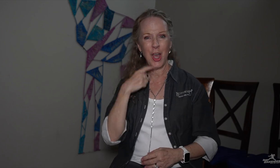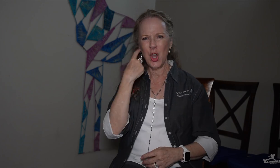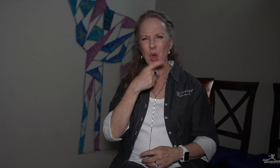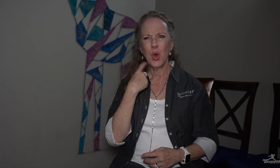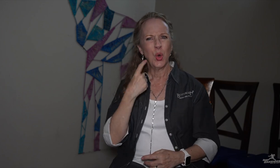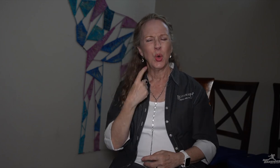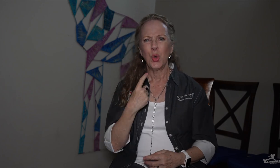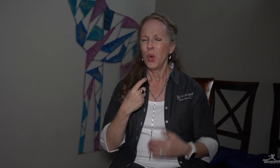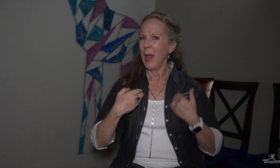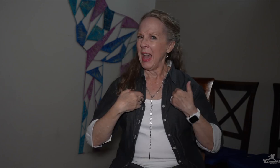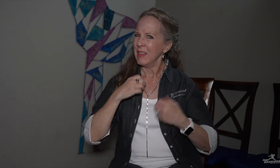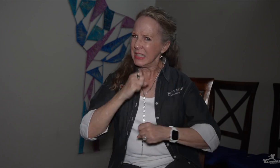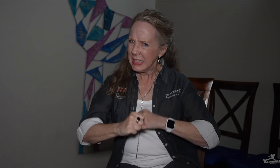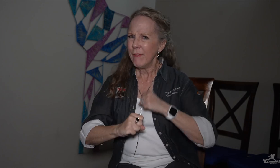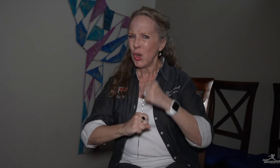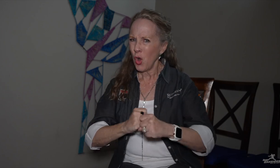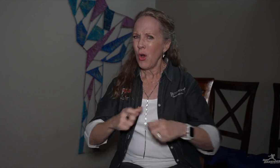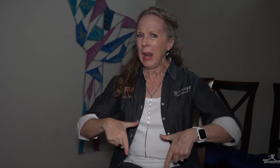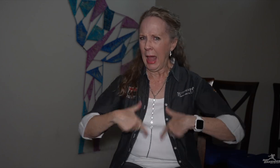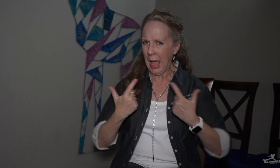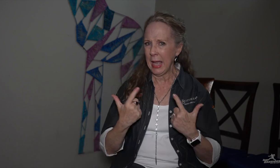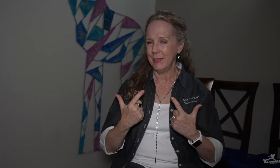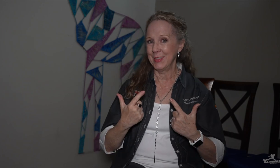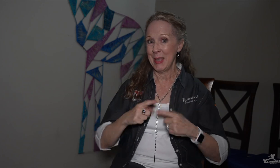who have had difficult lives,